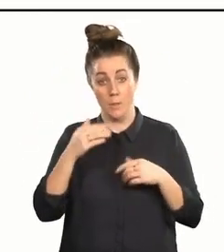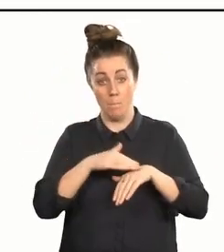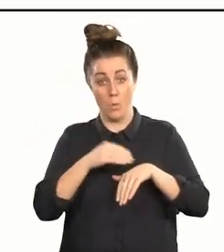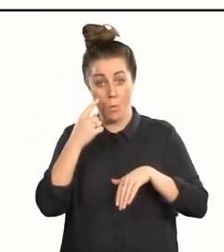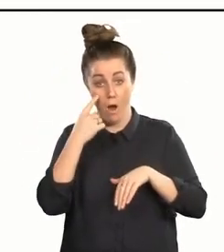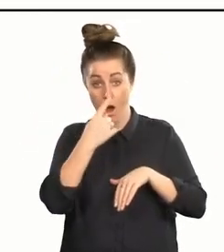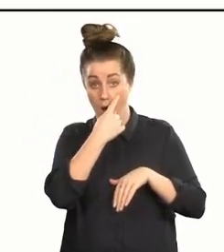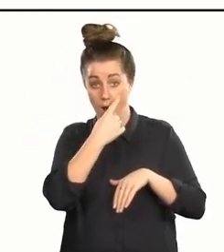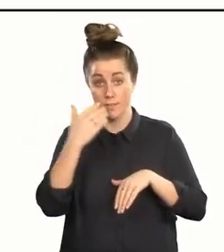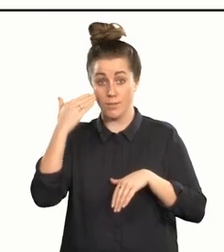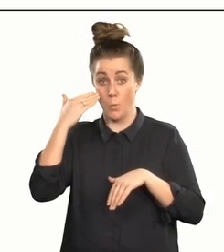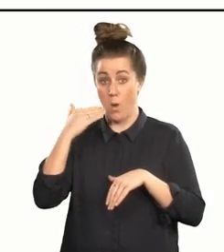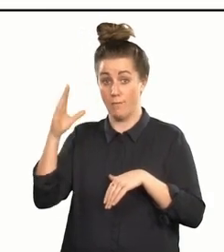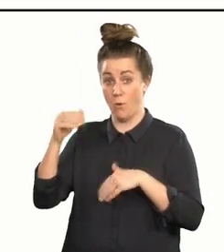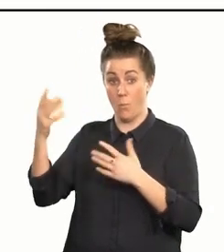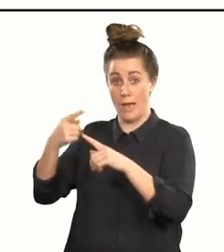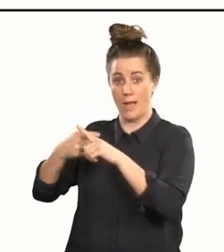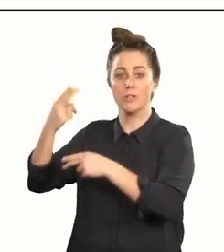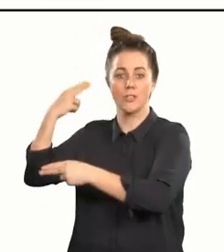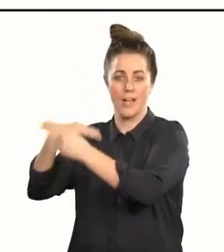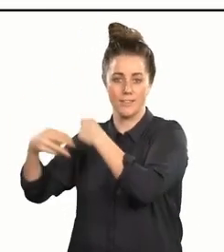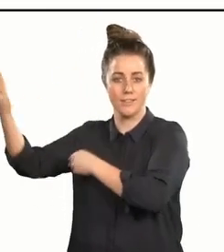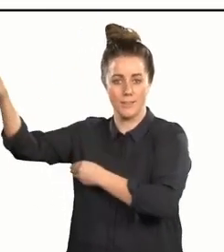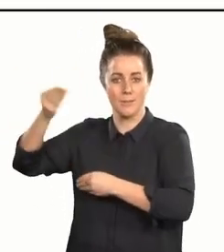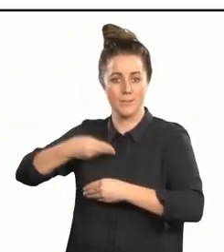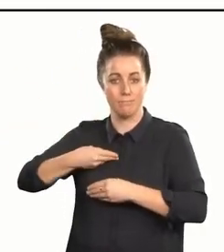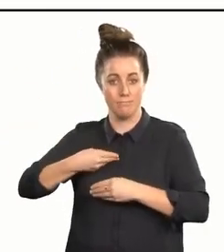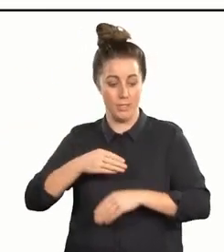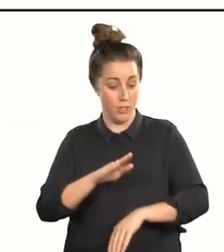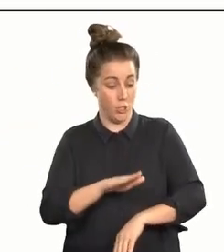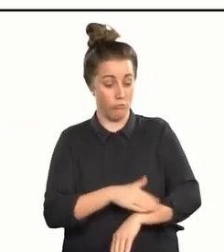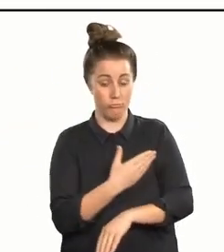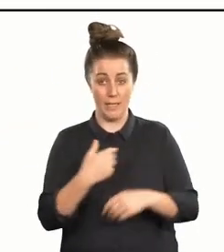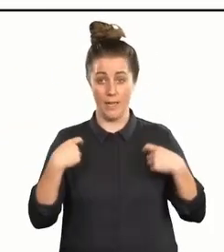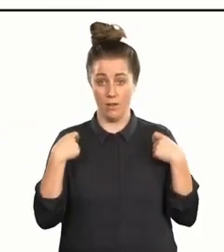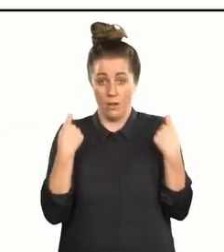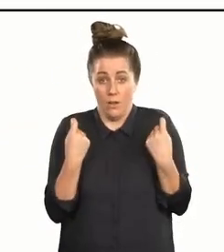I have the blue eyes and pale white skin of my English ancestors. I'm wearing a green top with a black velvet collar,